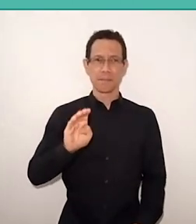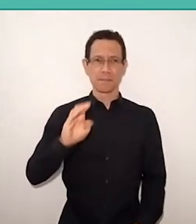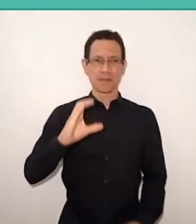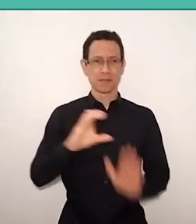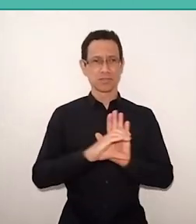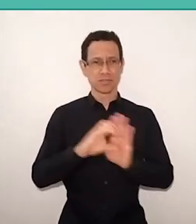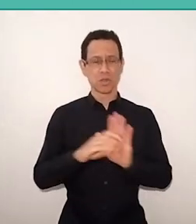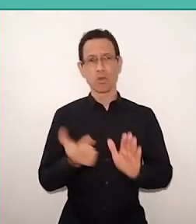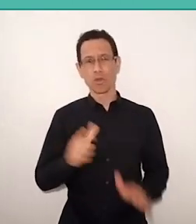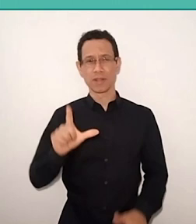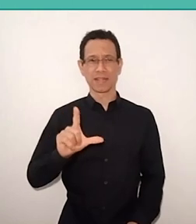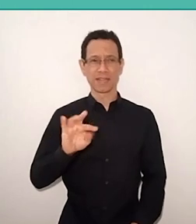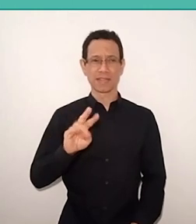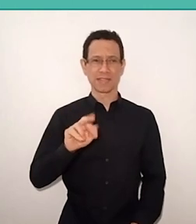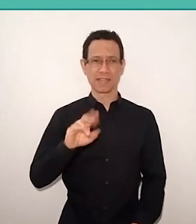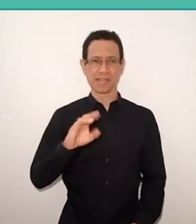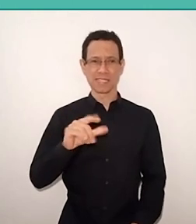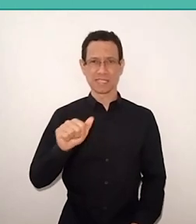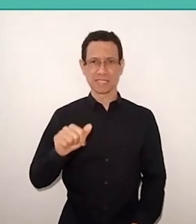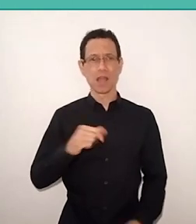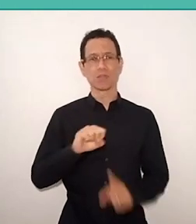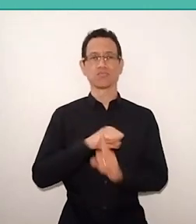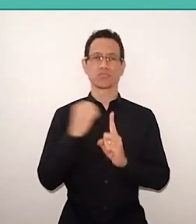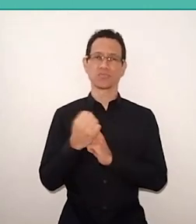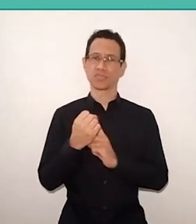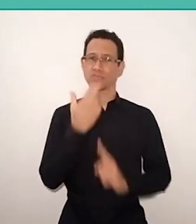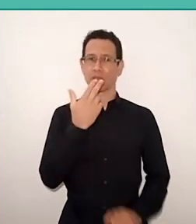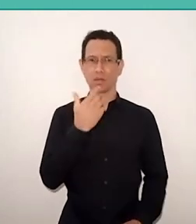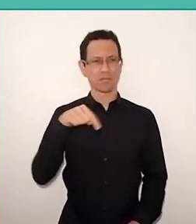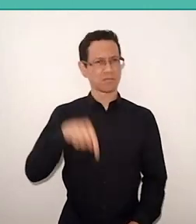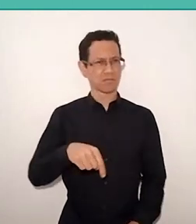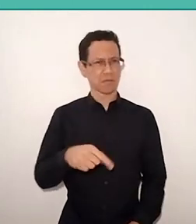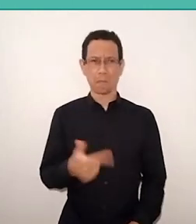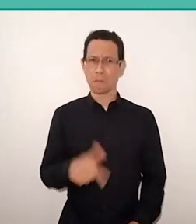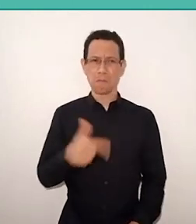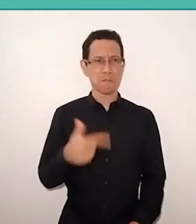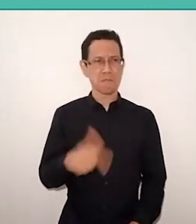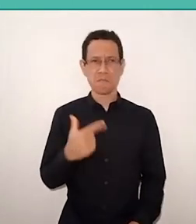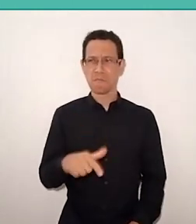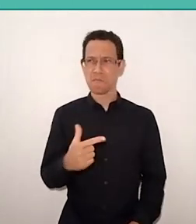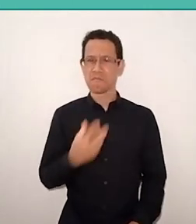But, for us, Freire’s followers, this difference doesn't exist, because, in reality, there is no literacy